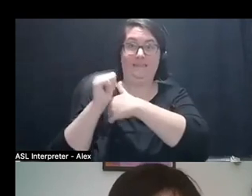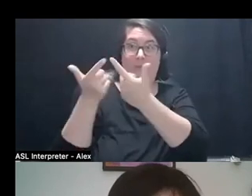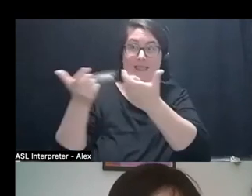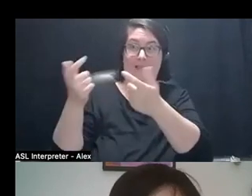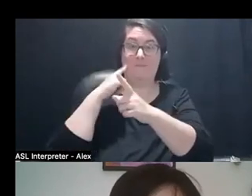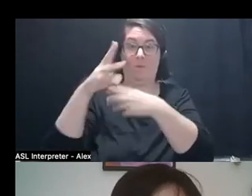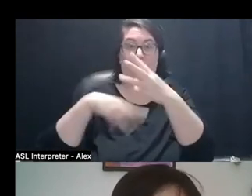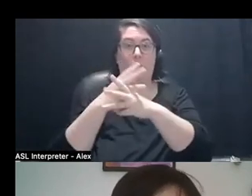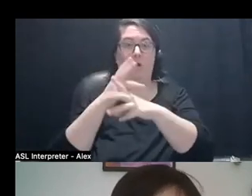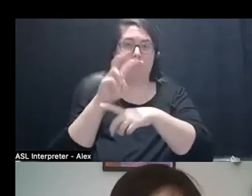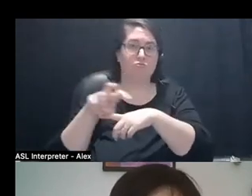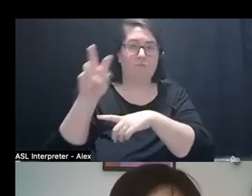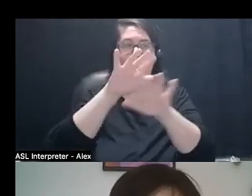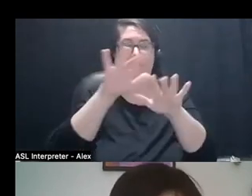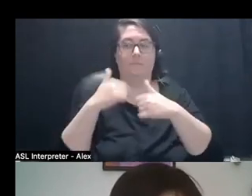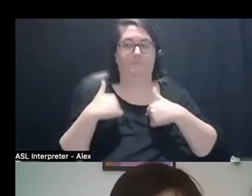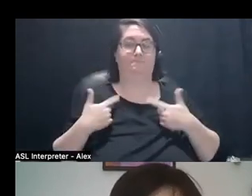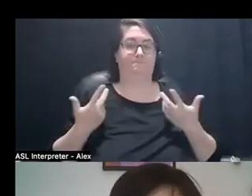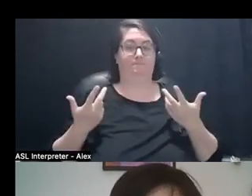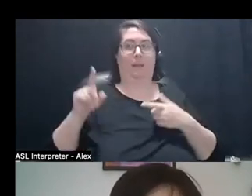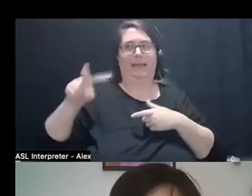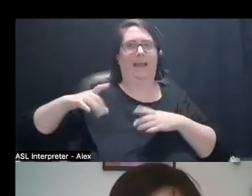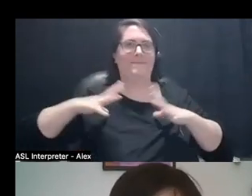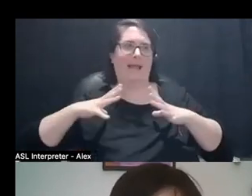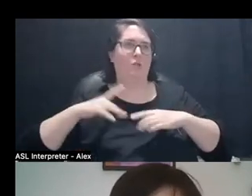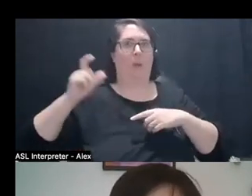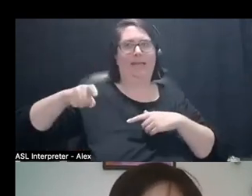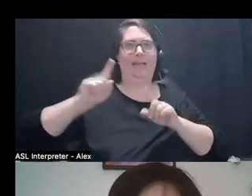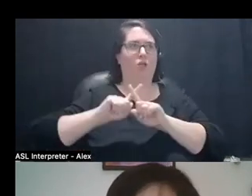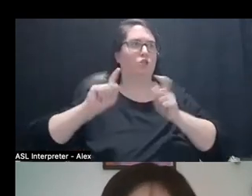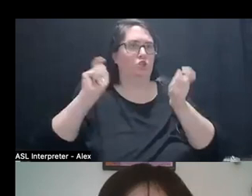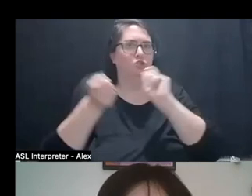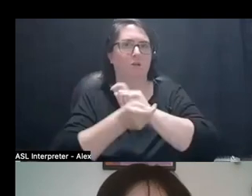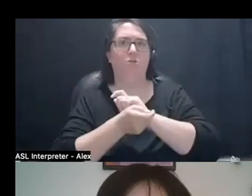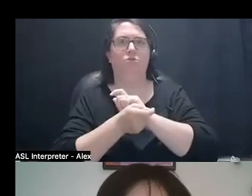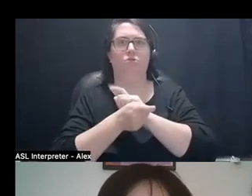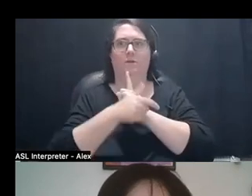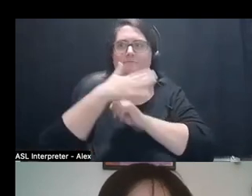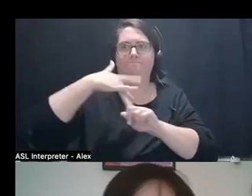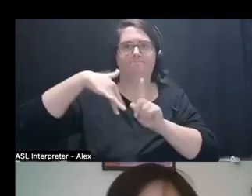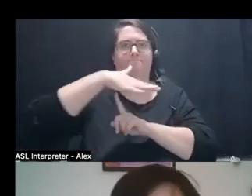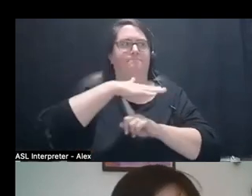travel things maybe to because like they need vacation or they need a different change of scenery.